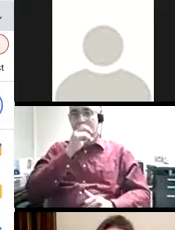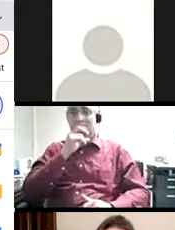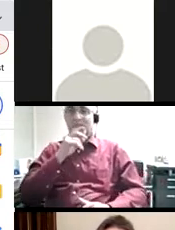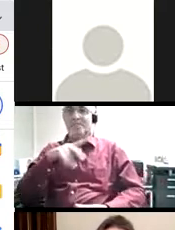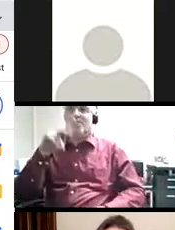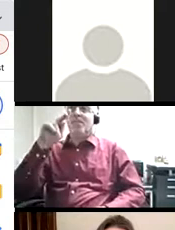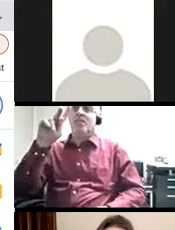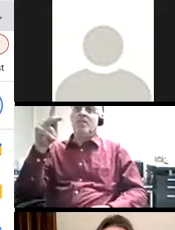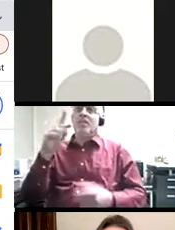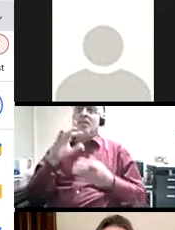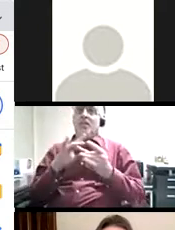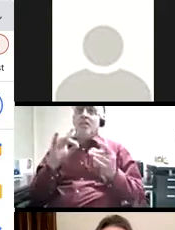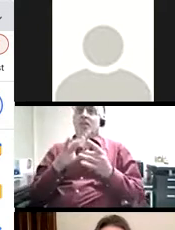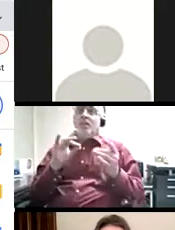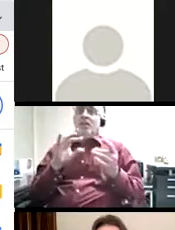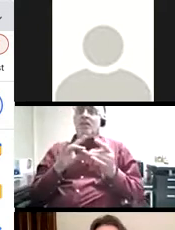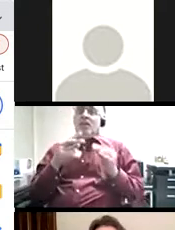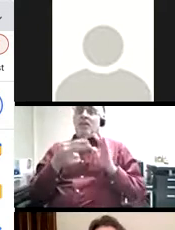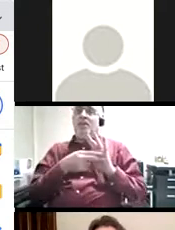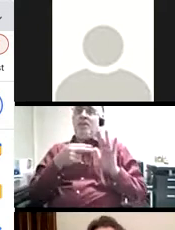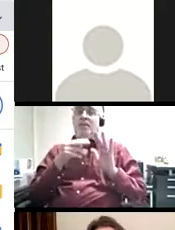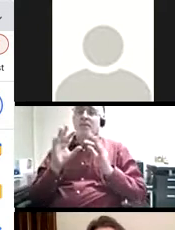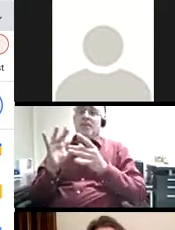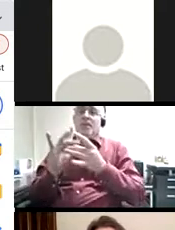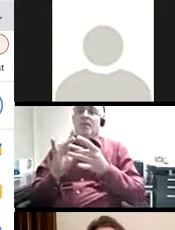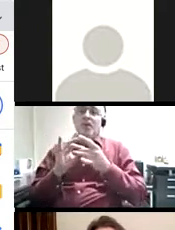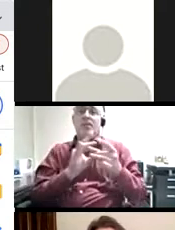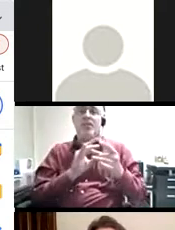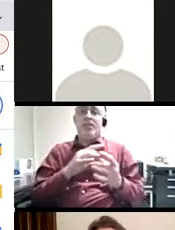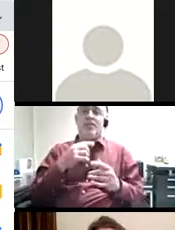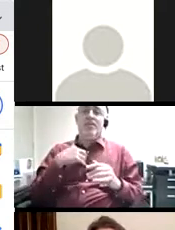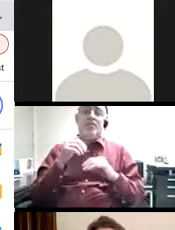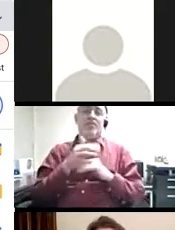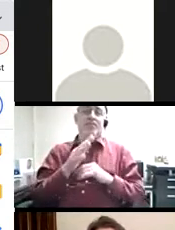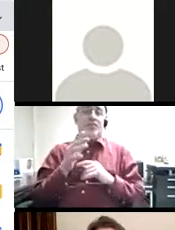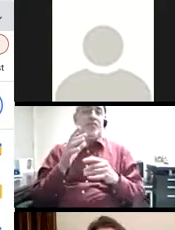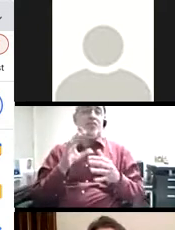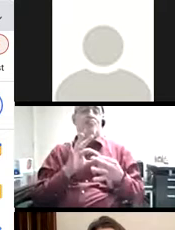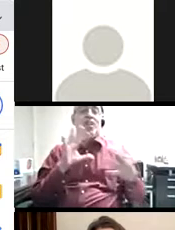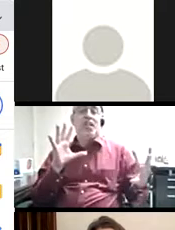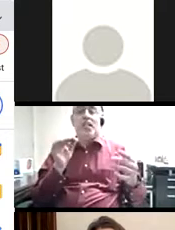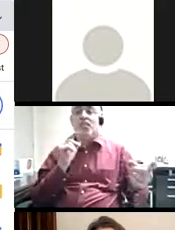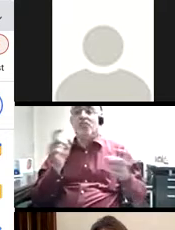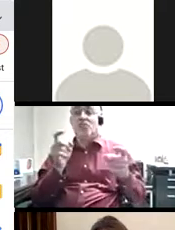Second story highlights collaboration. So, I sense also this theme of release and control